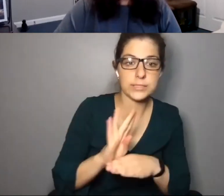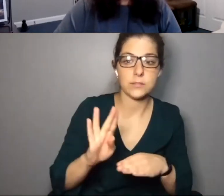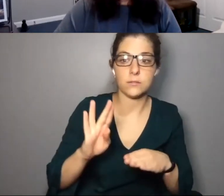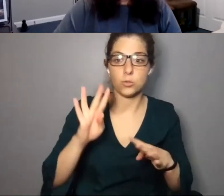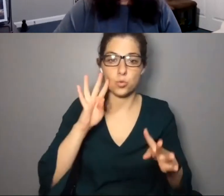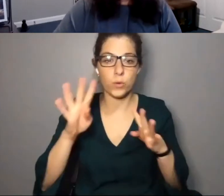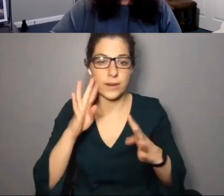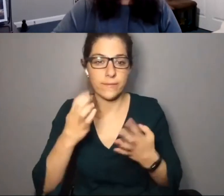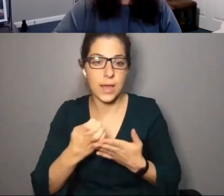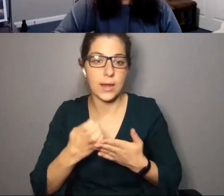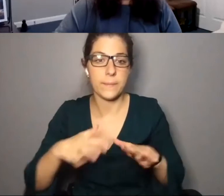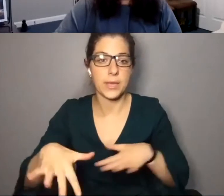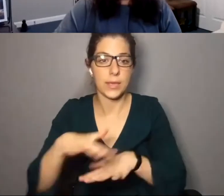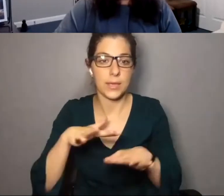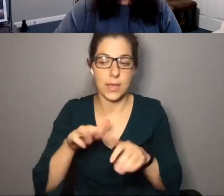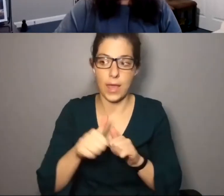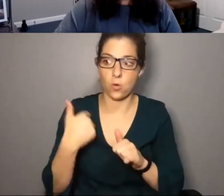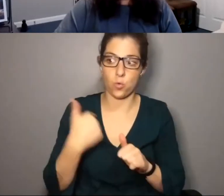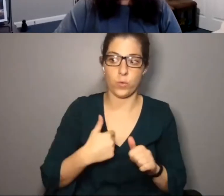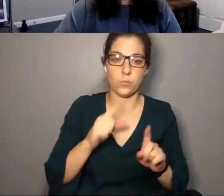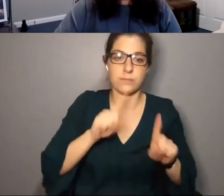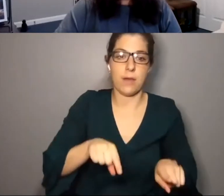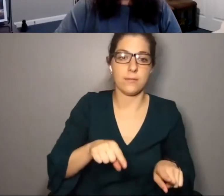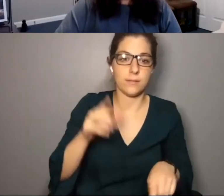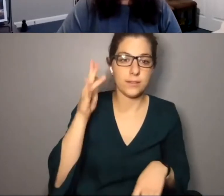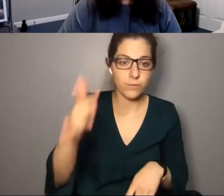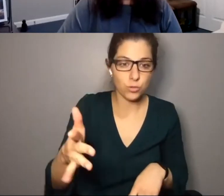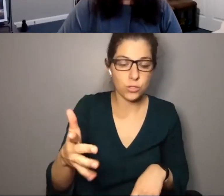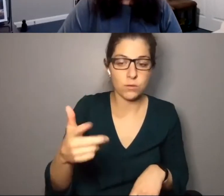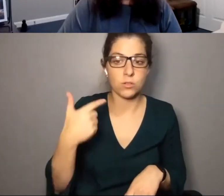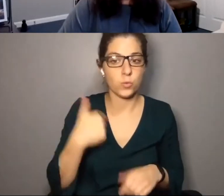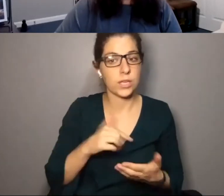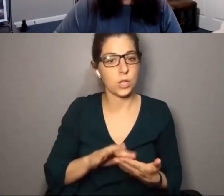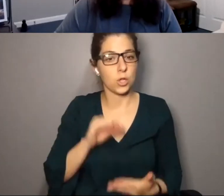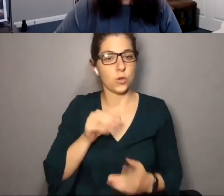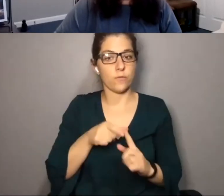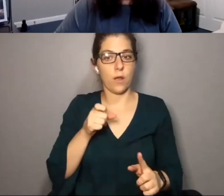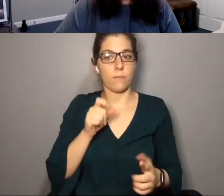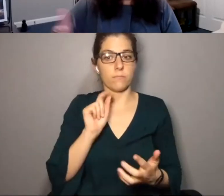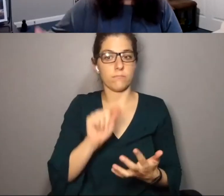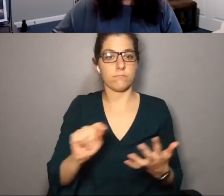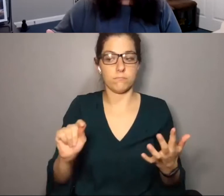as a creative economy? How should we be responding in the future, right? Because we can learn from these past two years